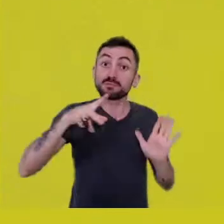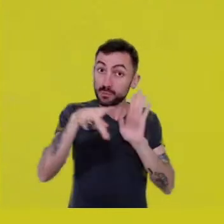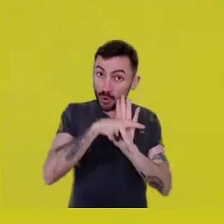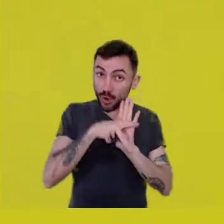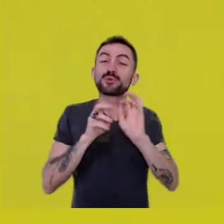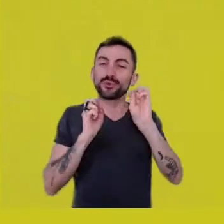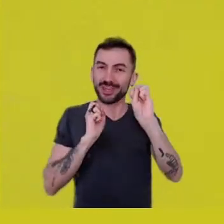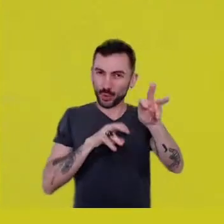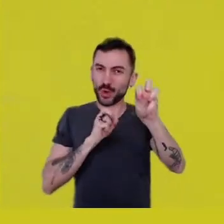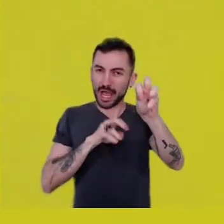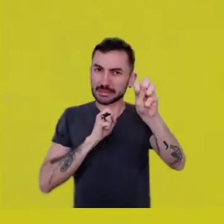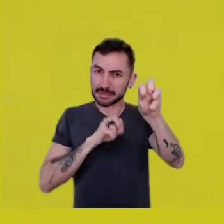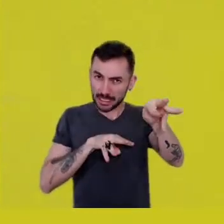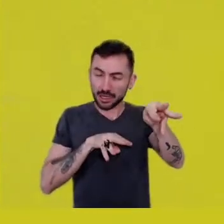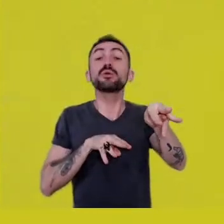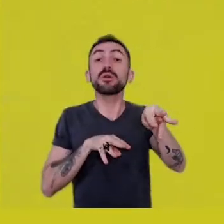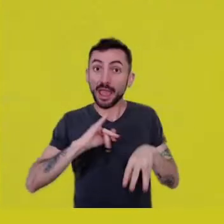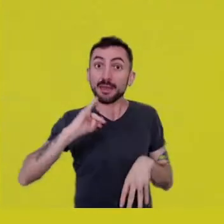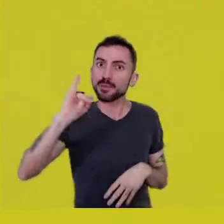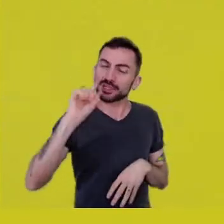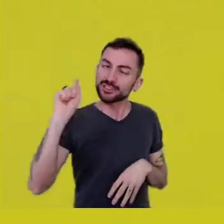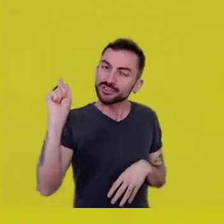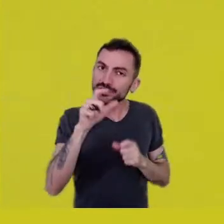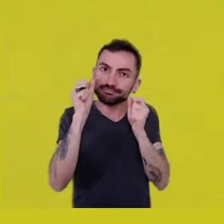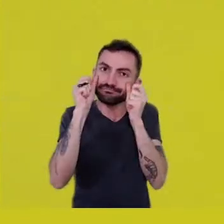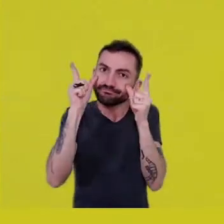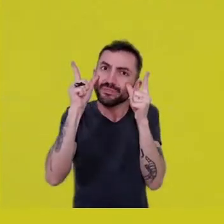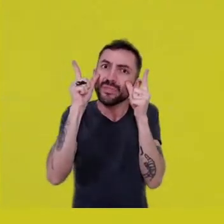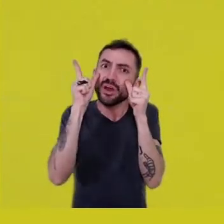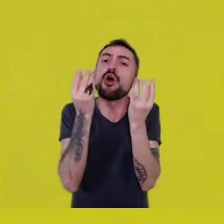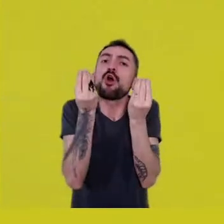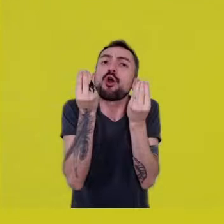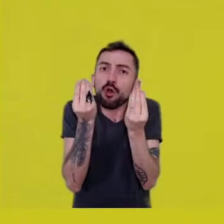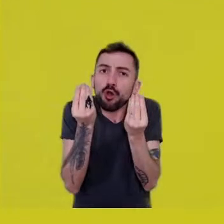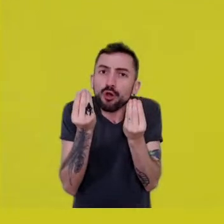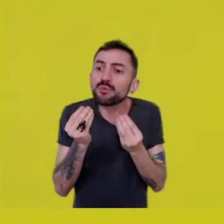we need to pay close attention whether we’re not preparing little kings.